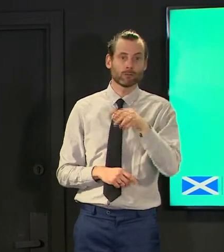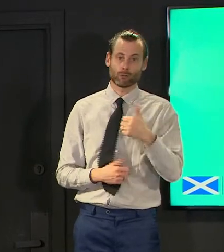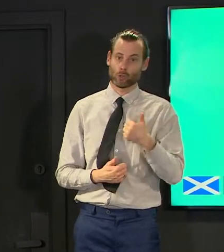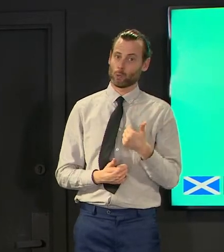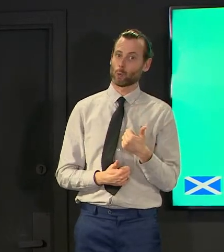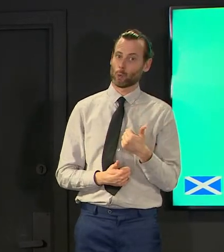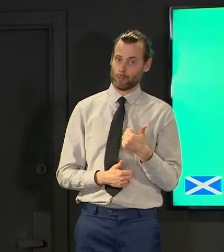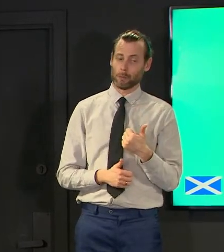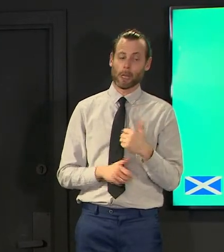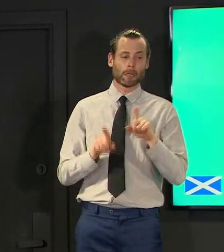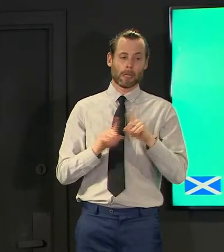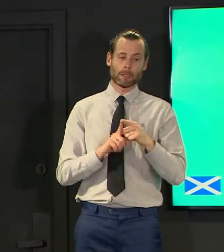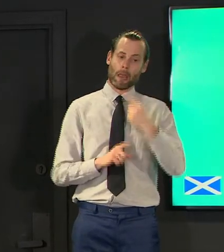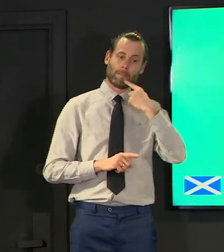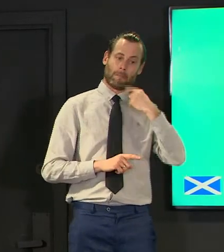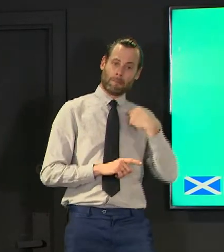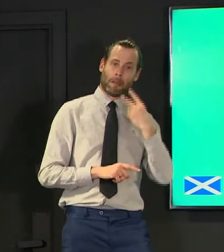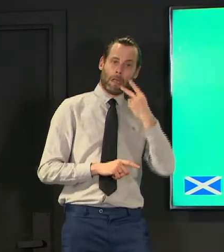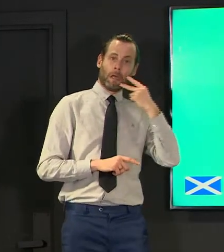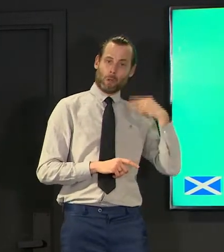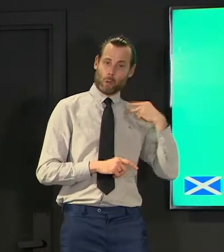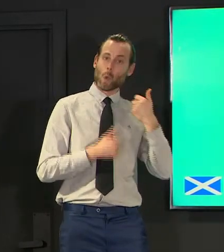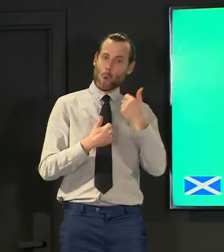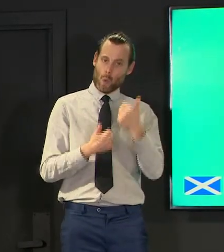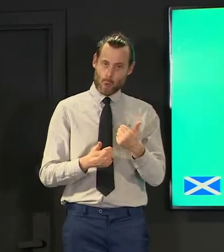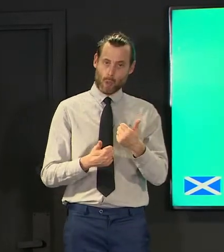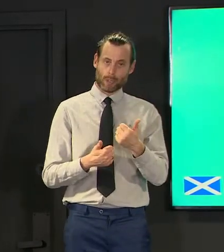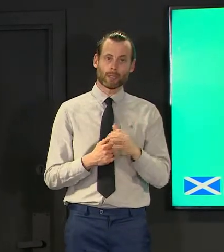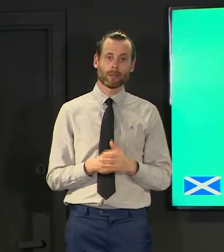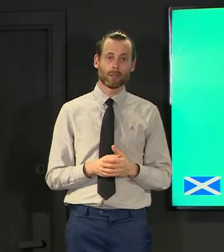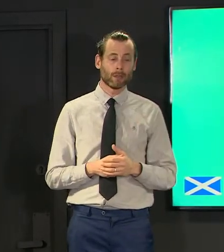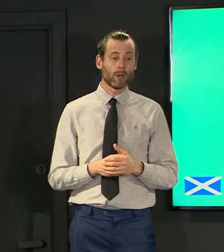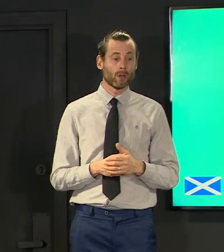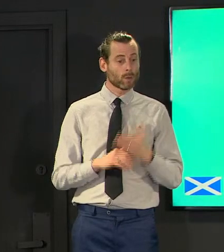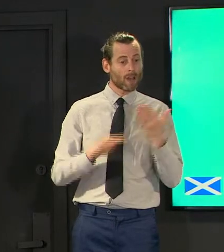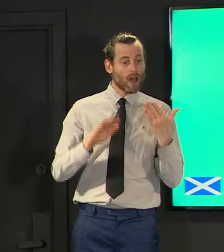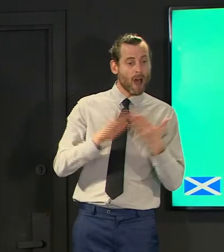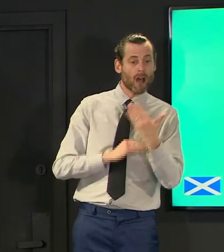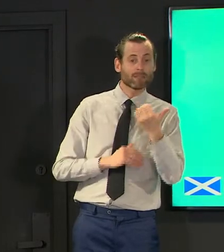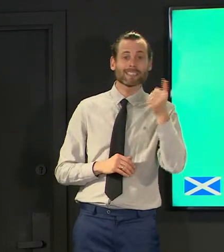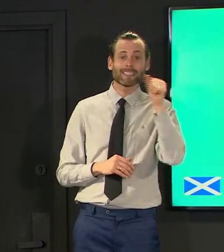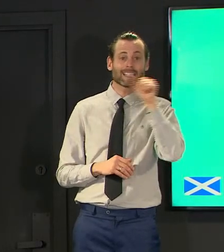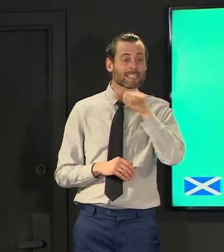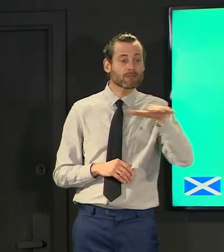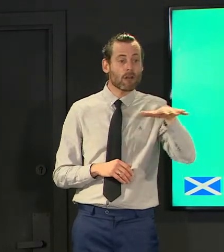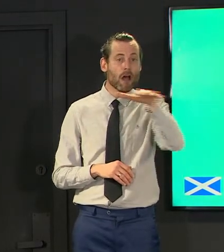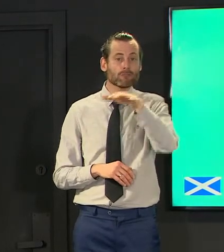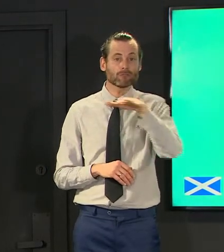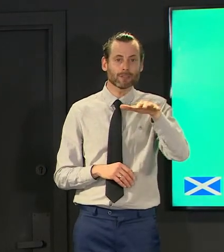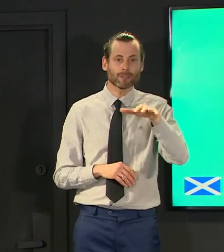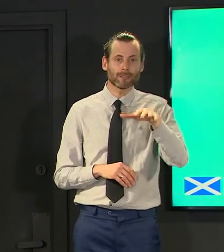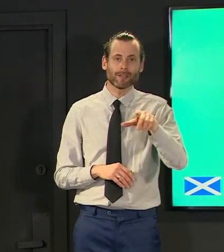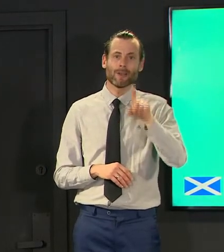positive cases data seems good it's less than 600 but that's because we've got used to 800s and 900s